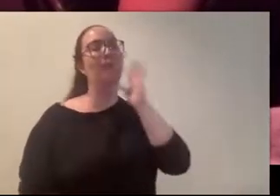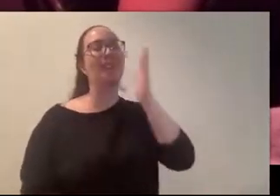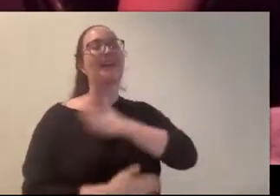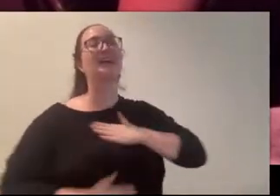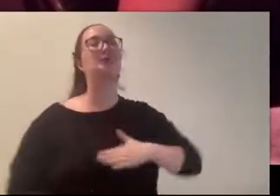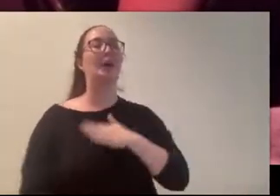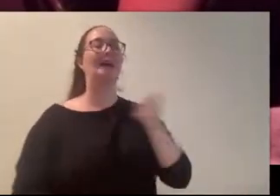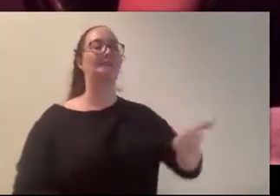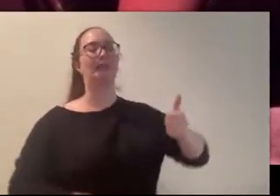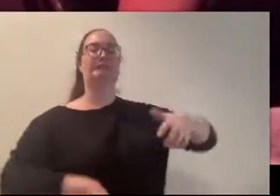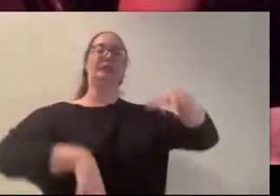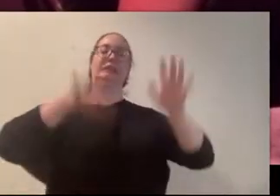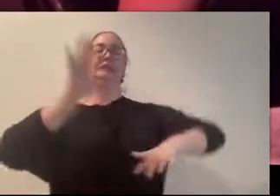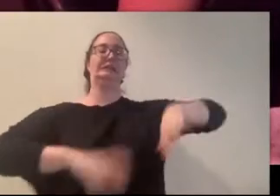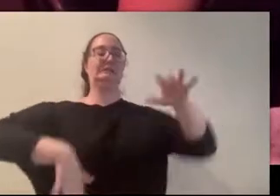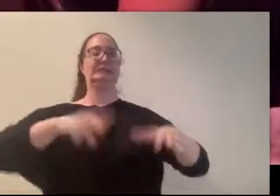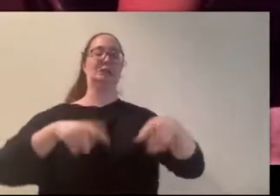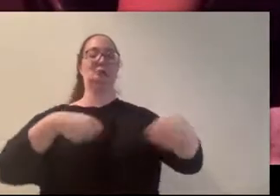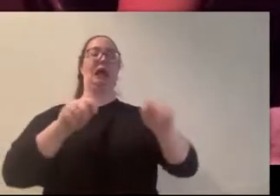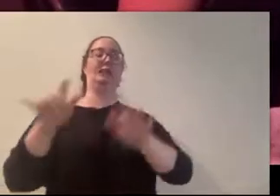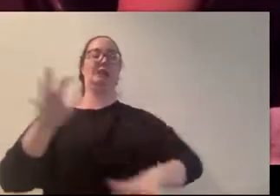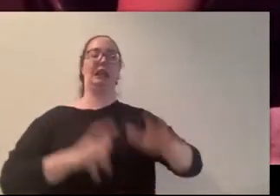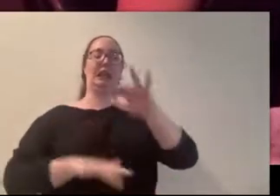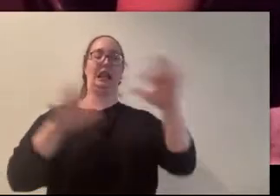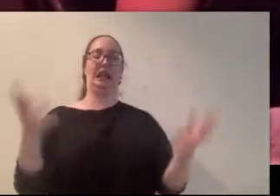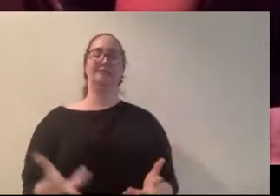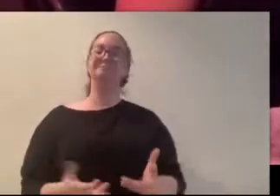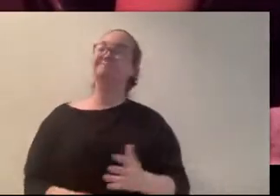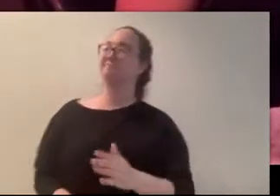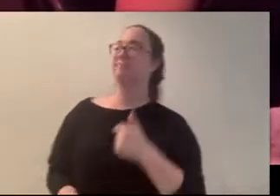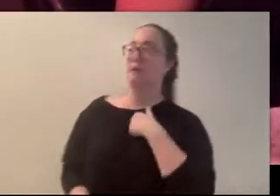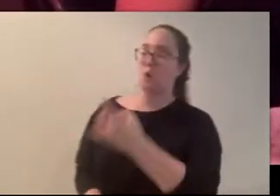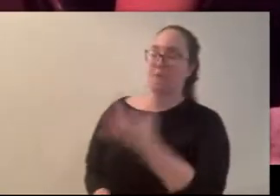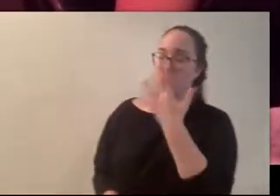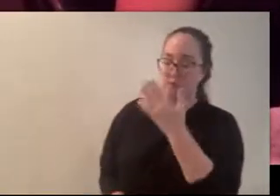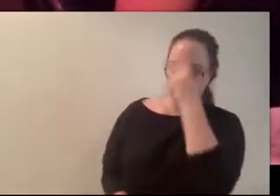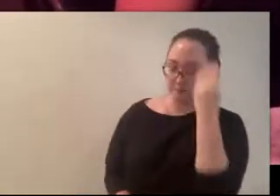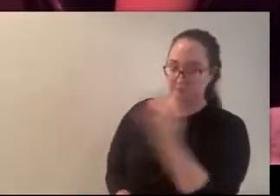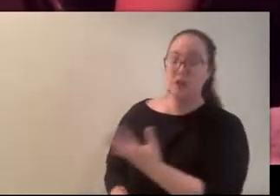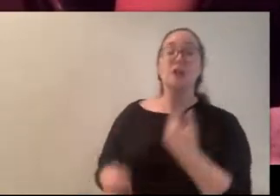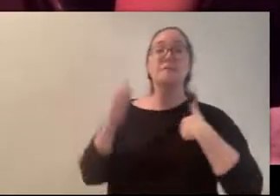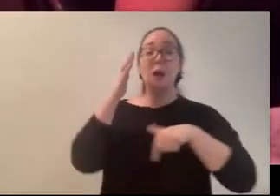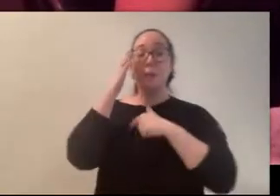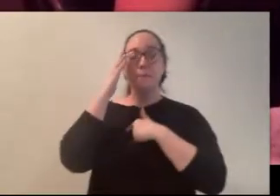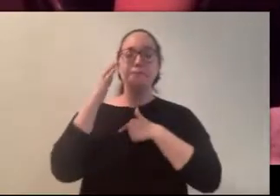horrifically bad I am at art. We passed, I said it before, but we passed one hundred downloads.